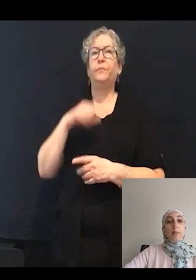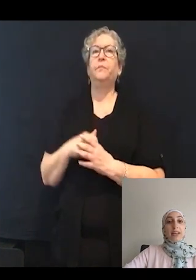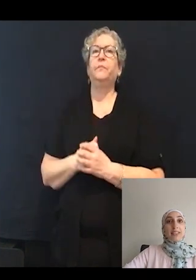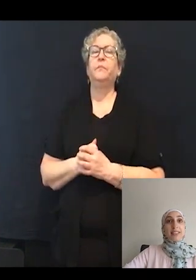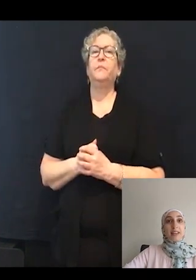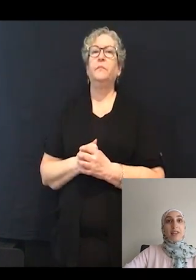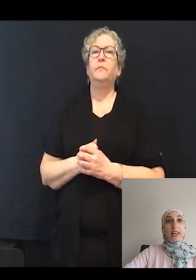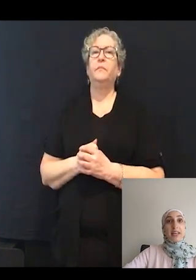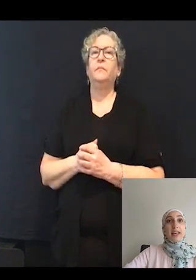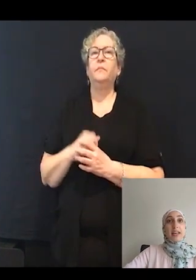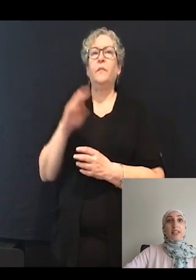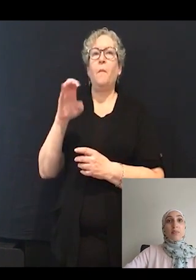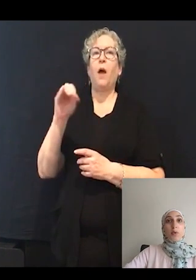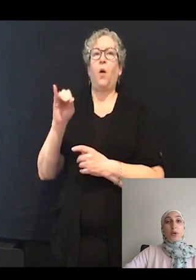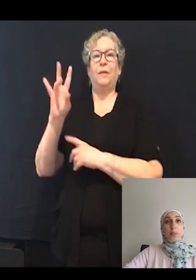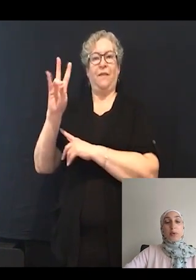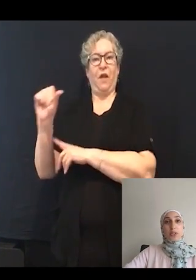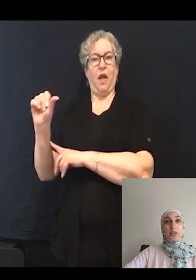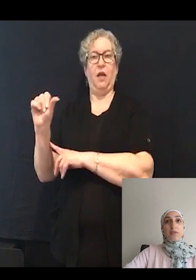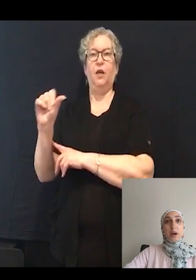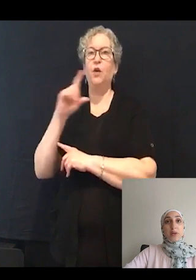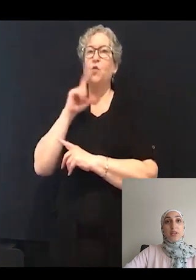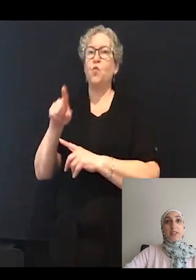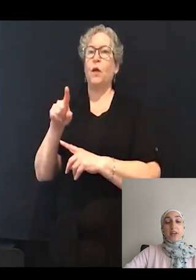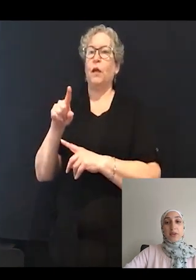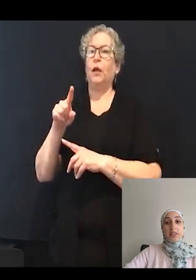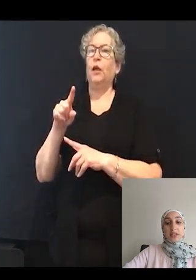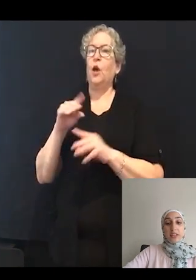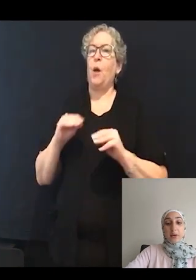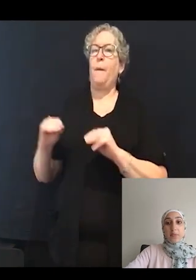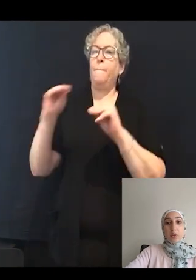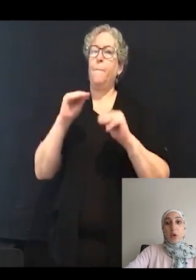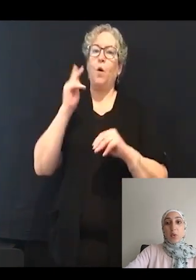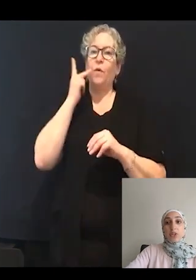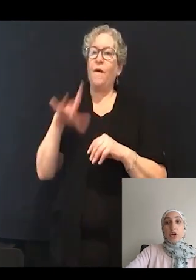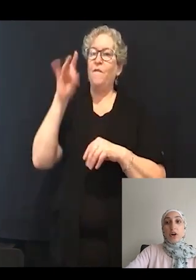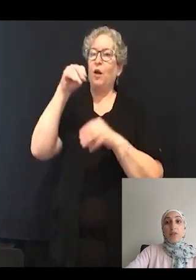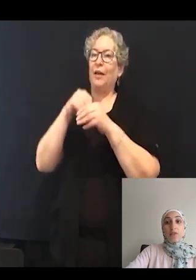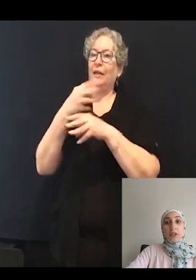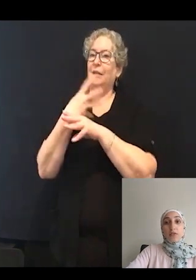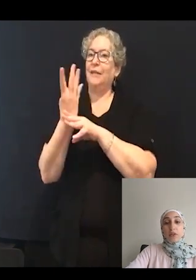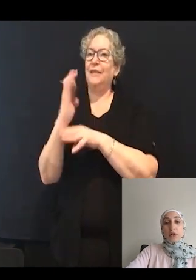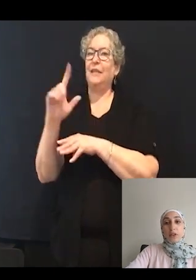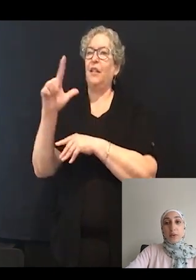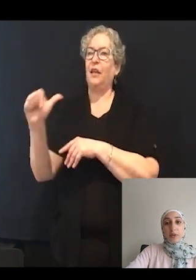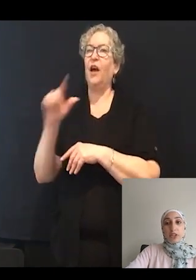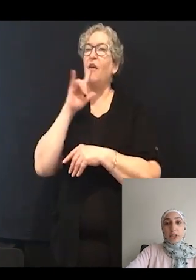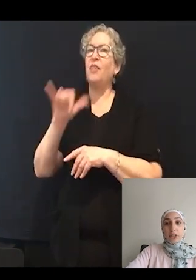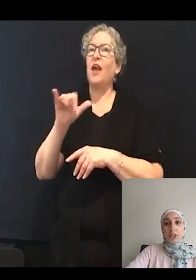Myosin VIIA is a motor protein found in the stereocilia, which are these finger like projections